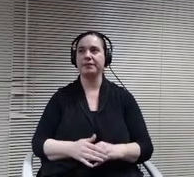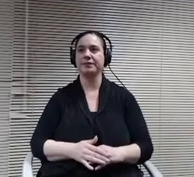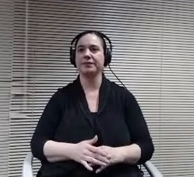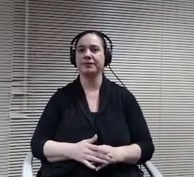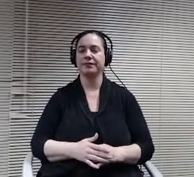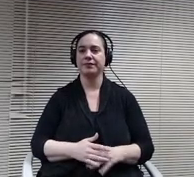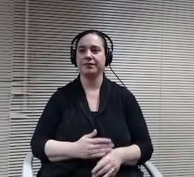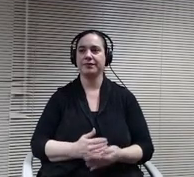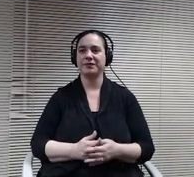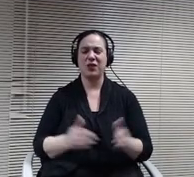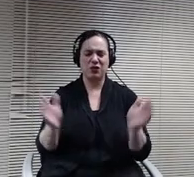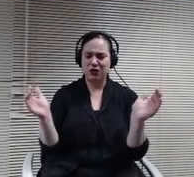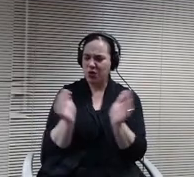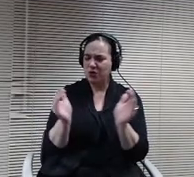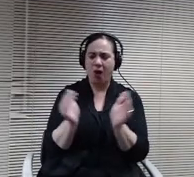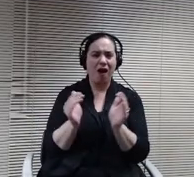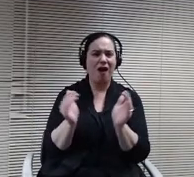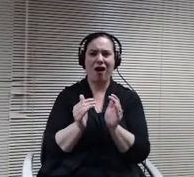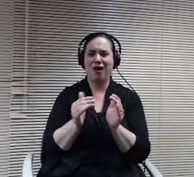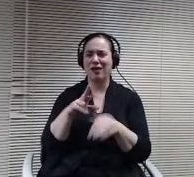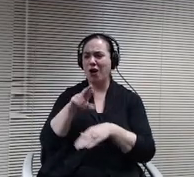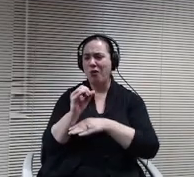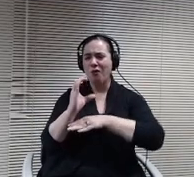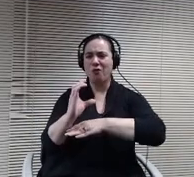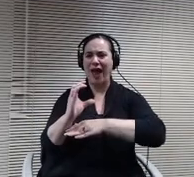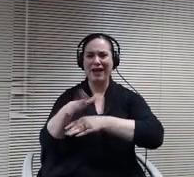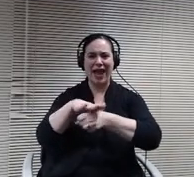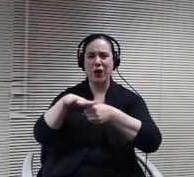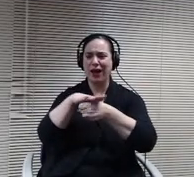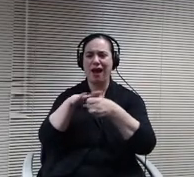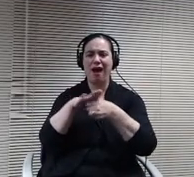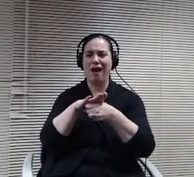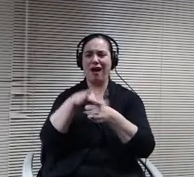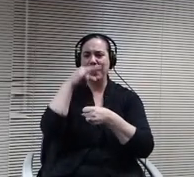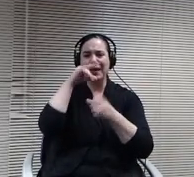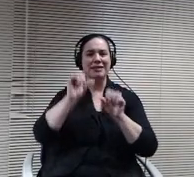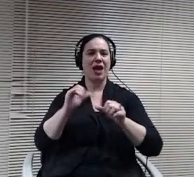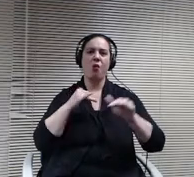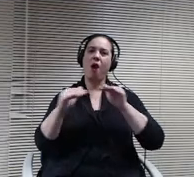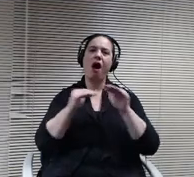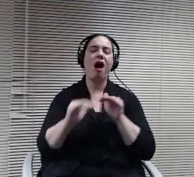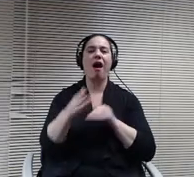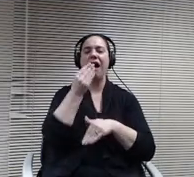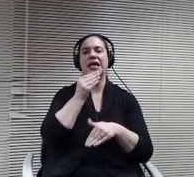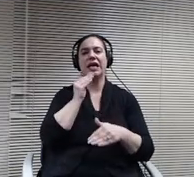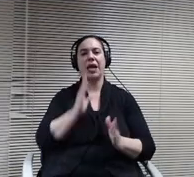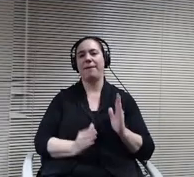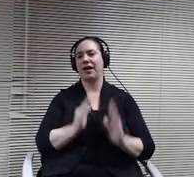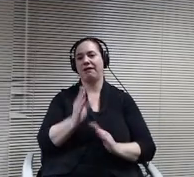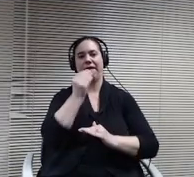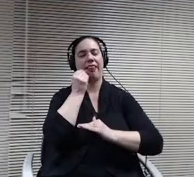Yeah, that kids could go for a walk, sit, need a picnic lunch, just go outside for a quick walk break. It's really safe